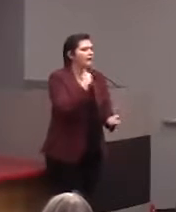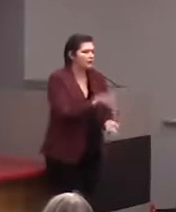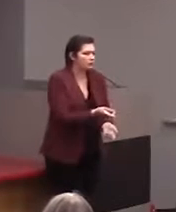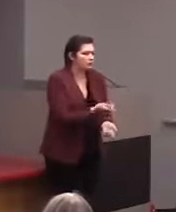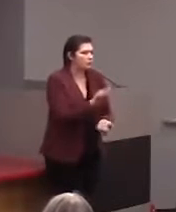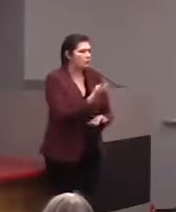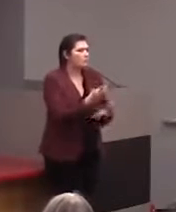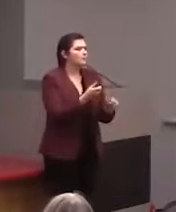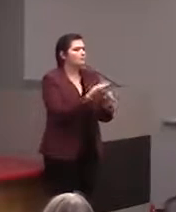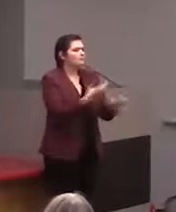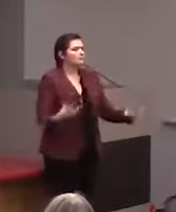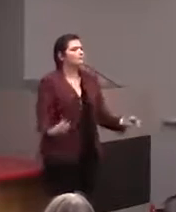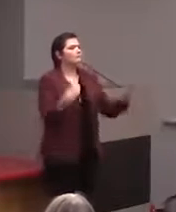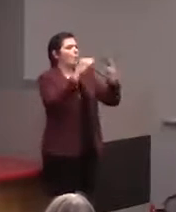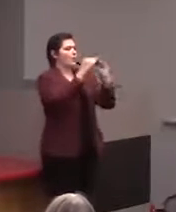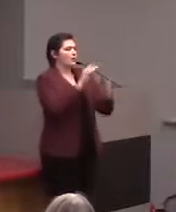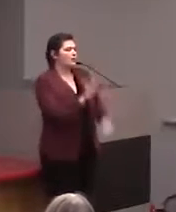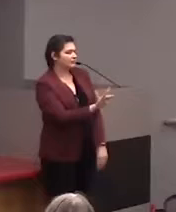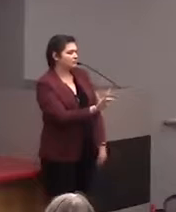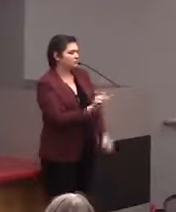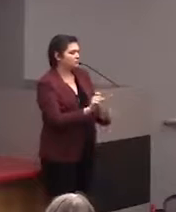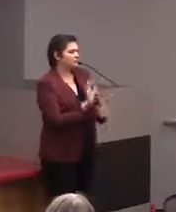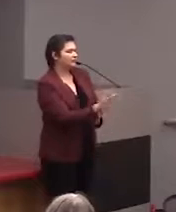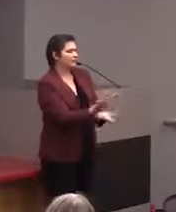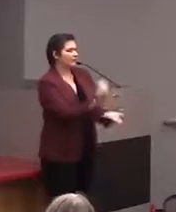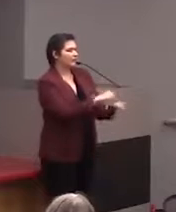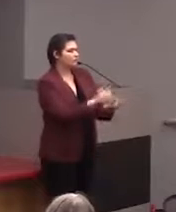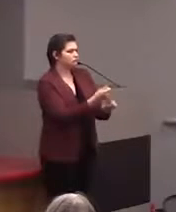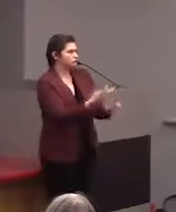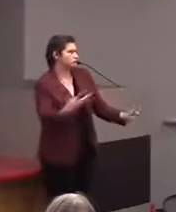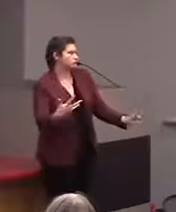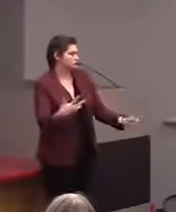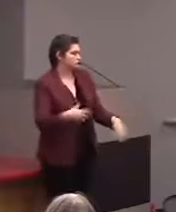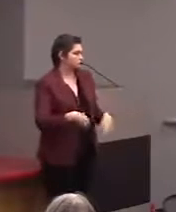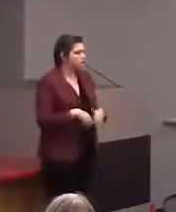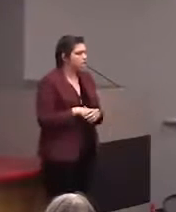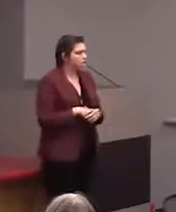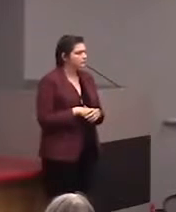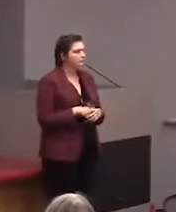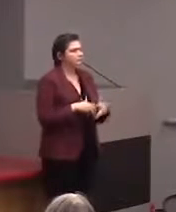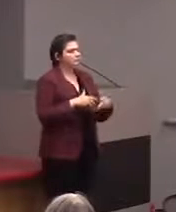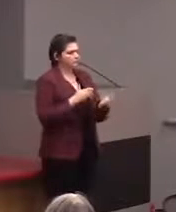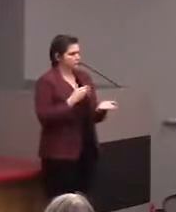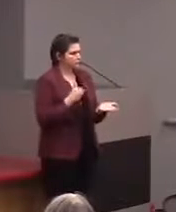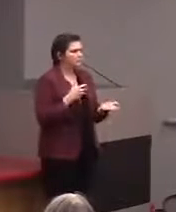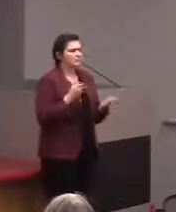So it will give you cool facts about seahorses. And we do a lot of these kinds of these models,